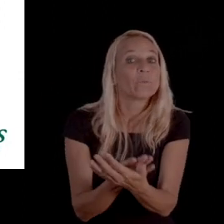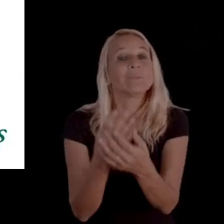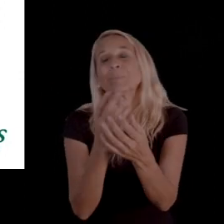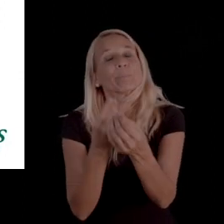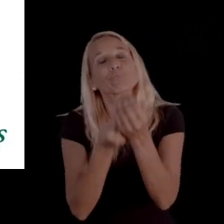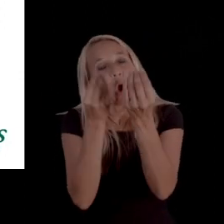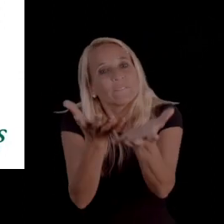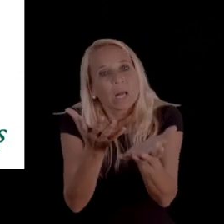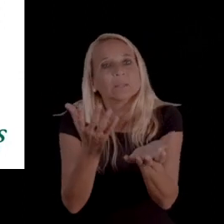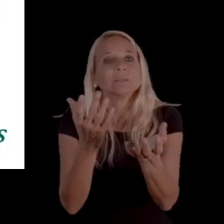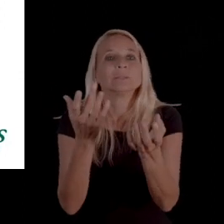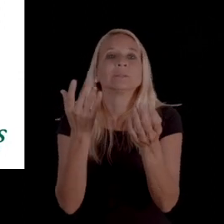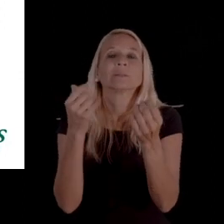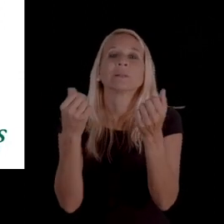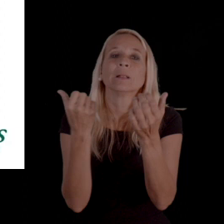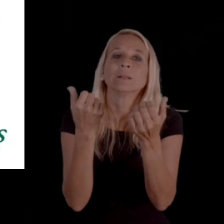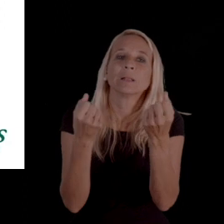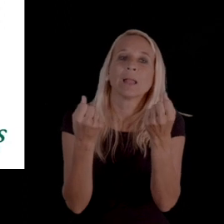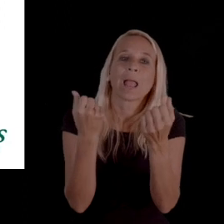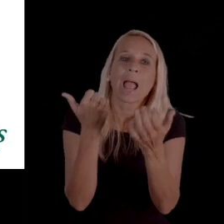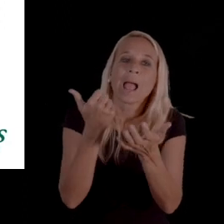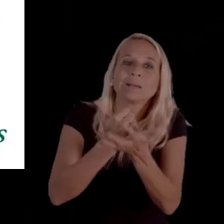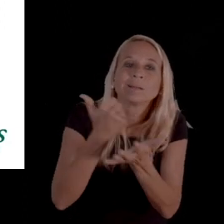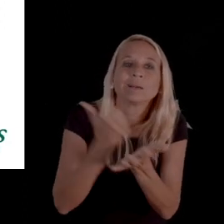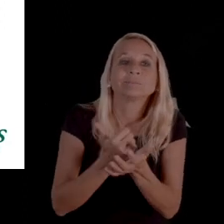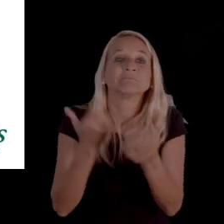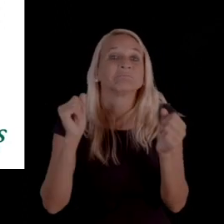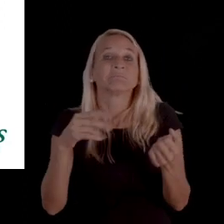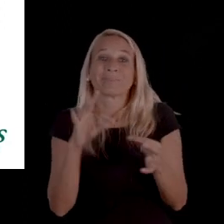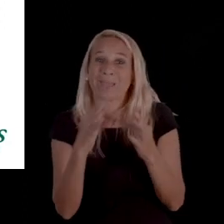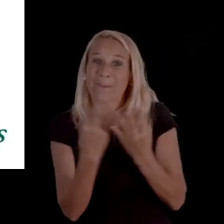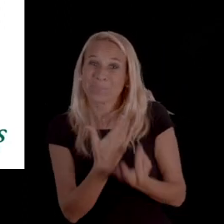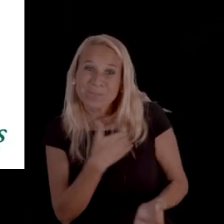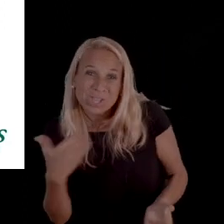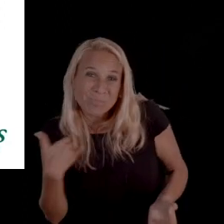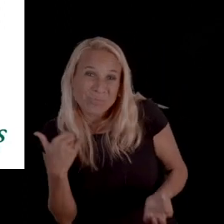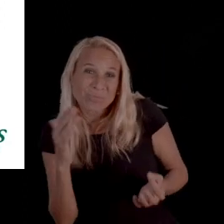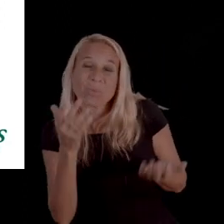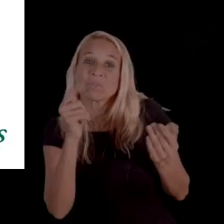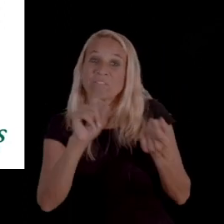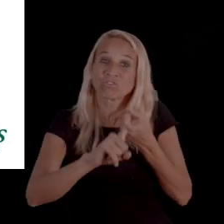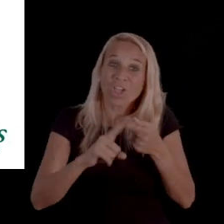that can potentially provide assistance. So, it could be a family member, it could be a friend,